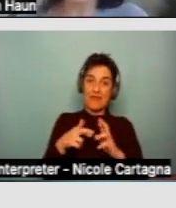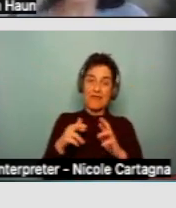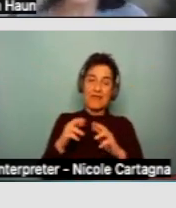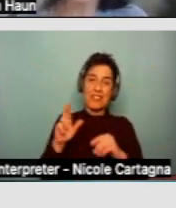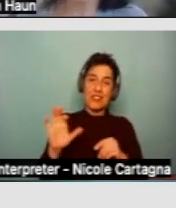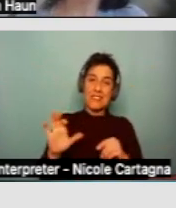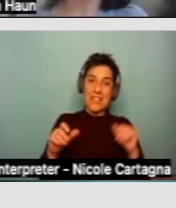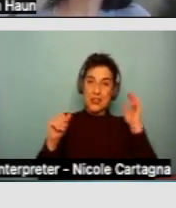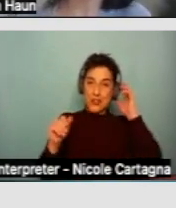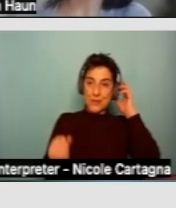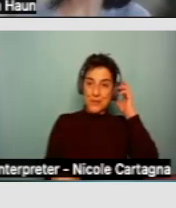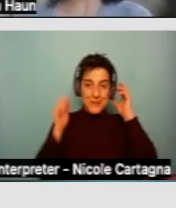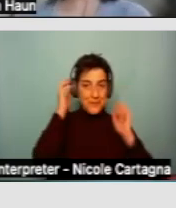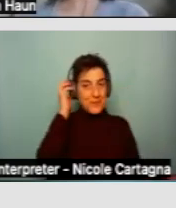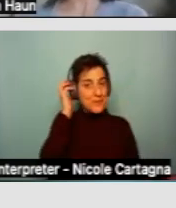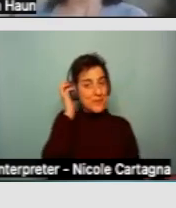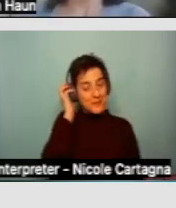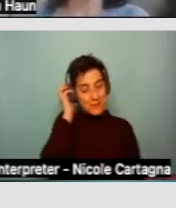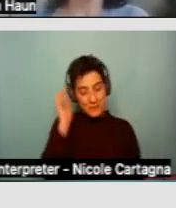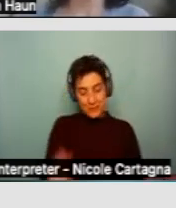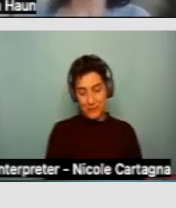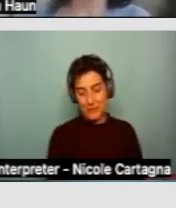Next slide.